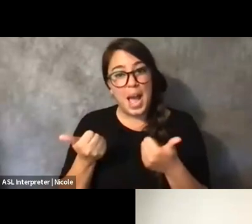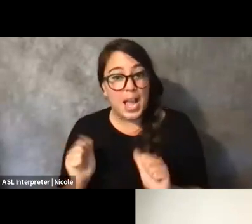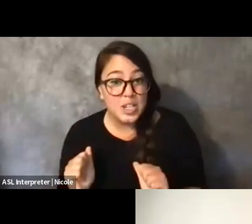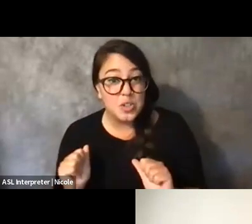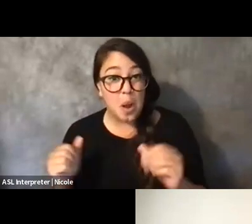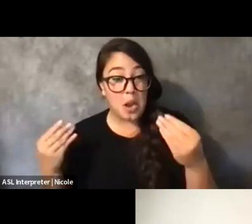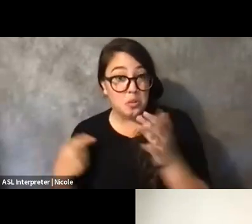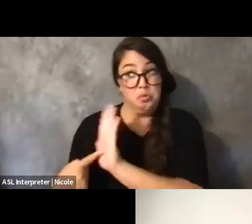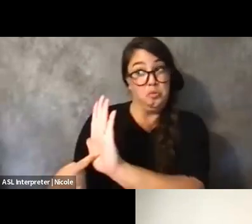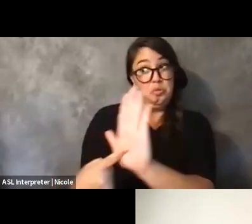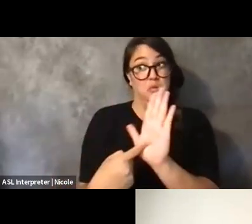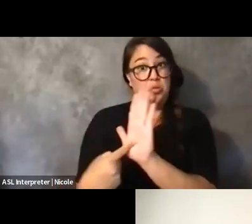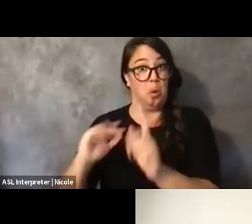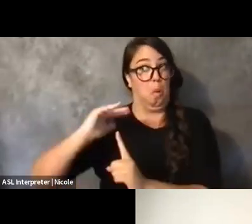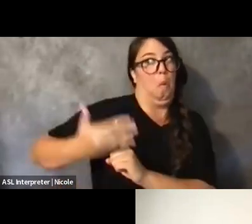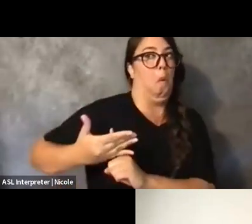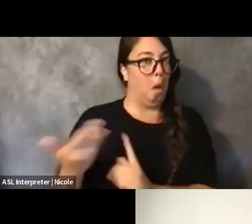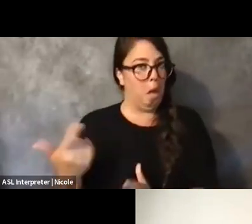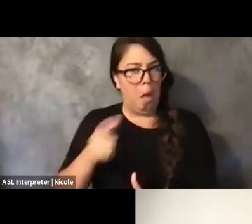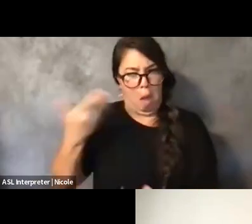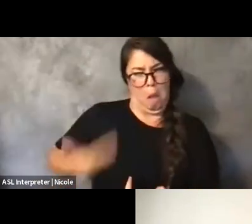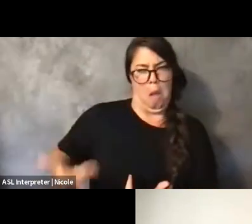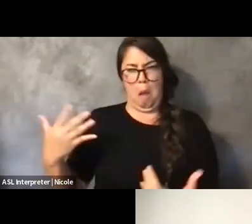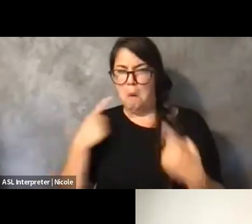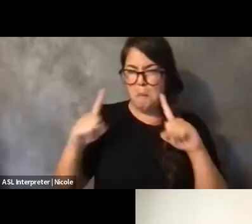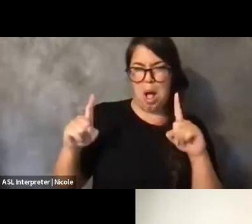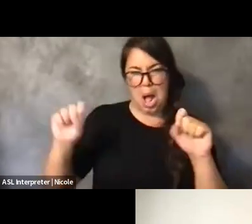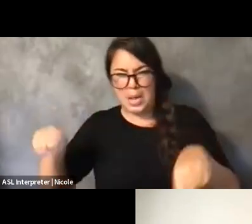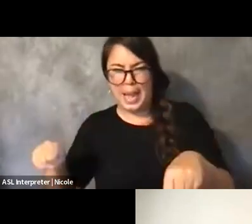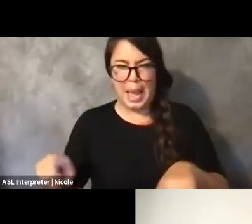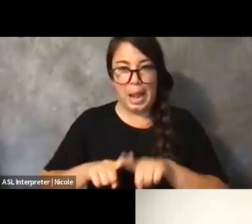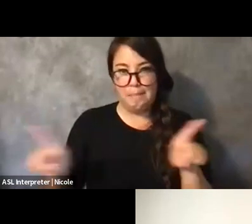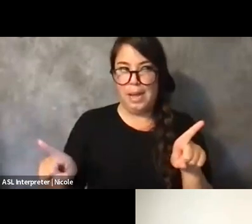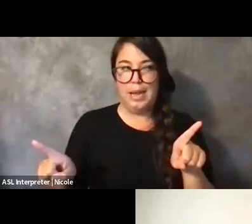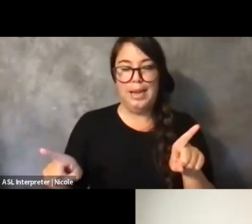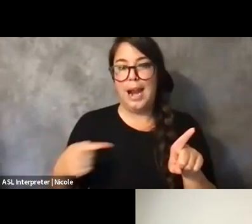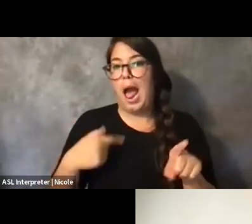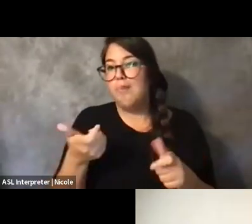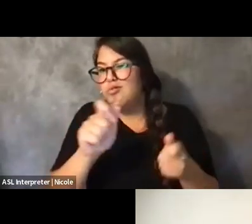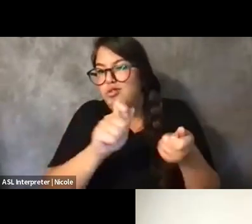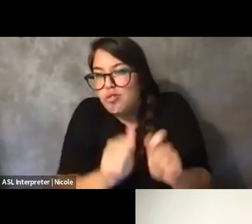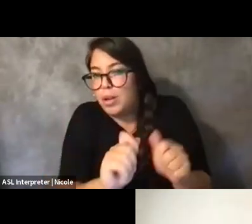I'm just playing the system at this point, I think, because I know I do it with -- for the love of my community.